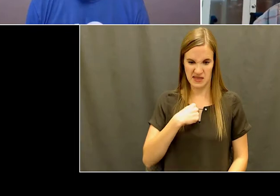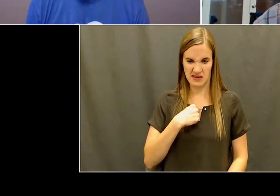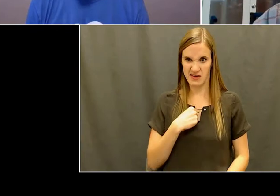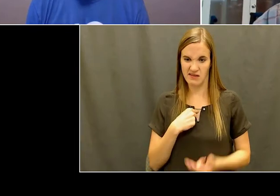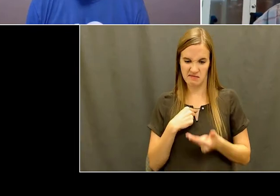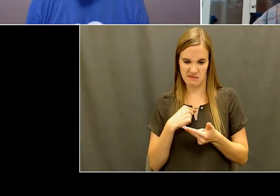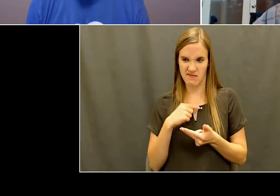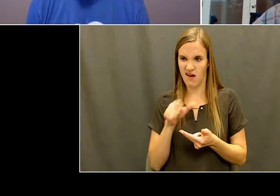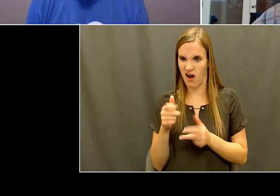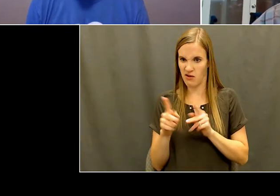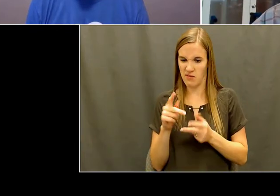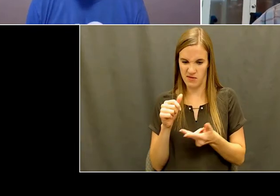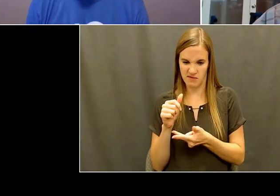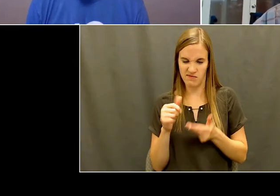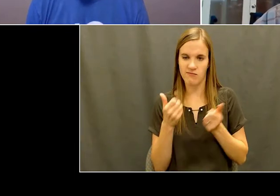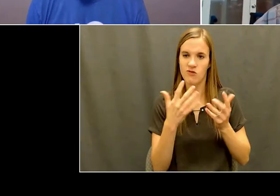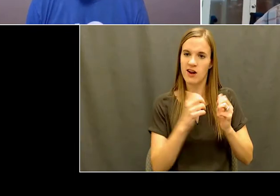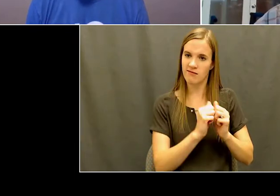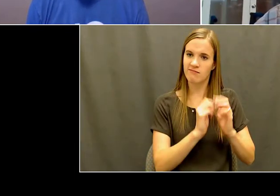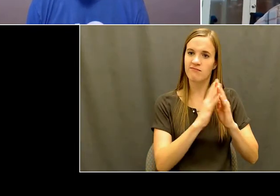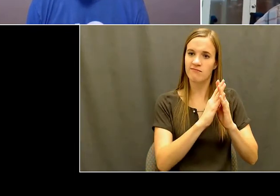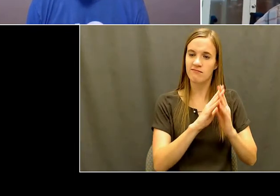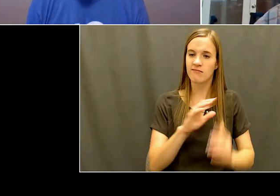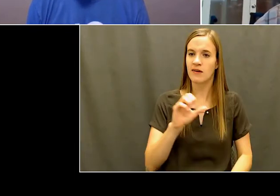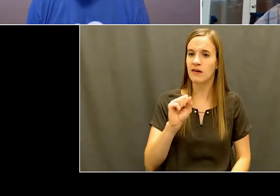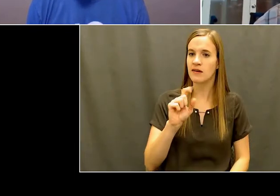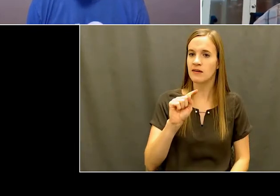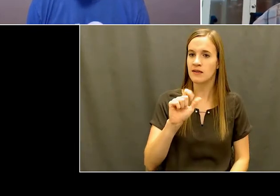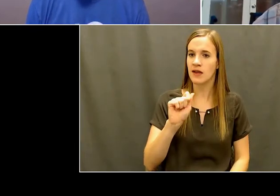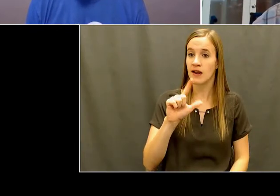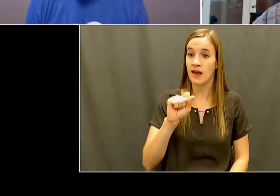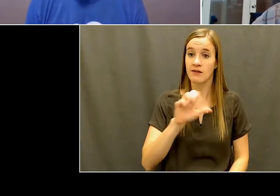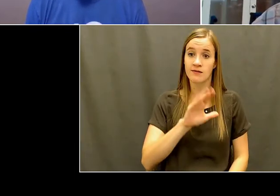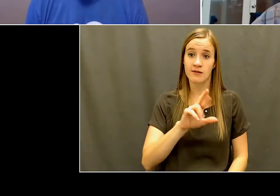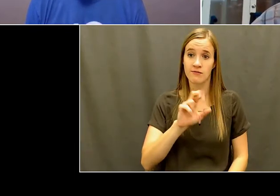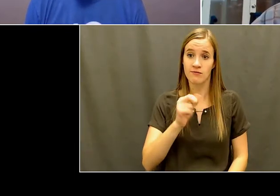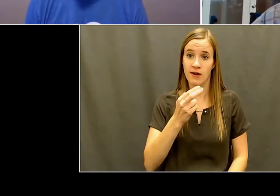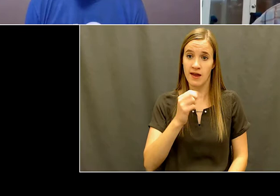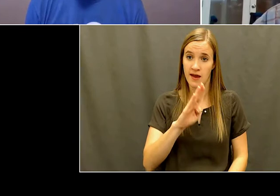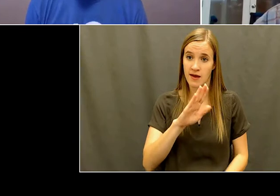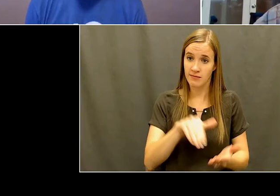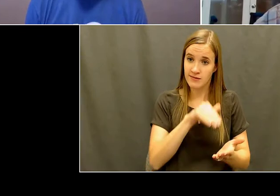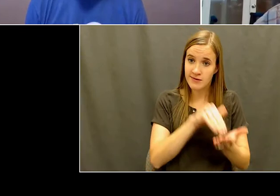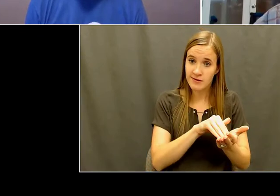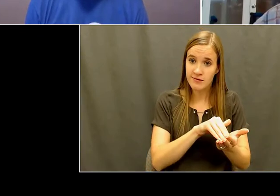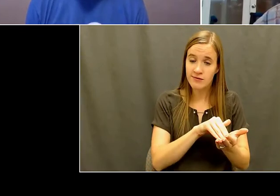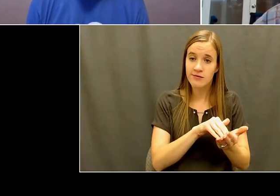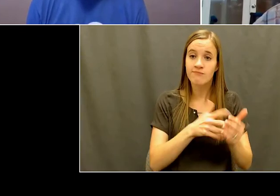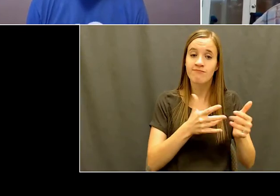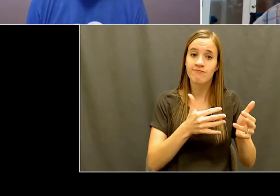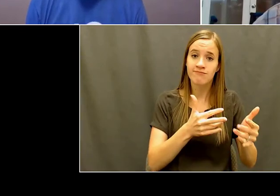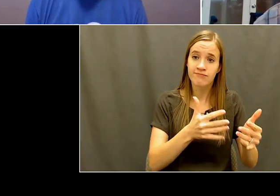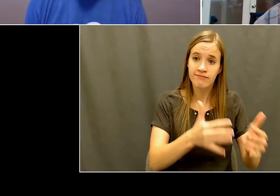Center. And then I was there for about three years and then went over to the Elks, went back to the Elk's Rehab for 22